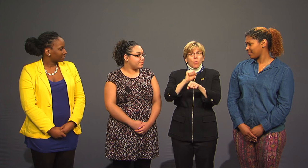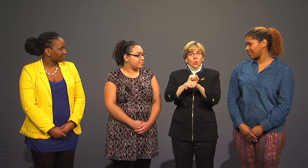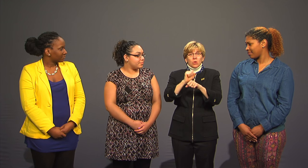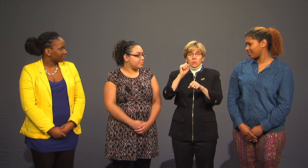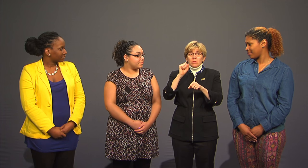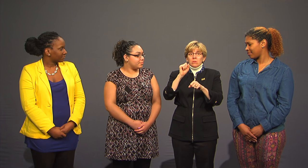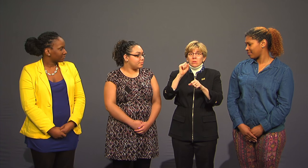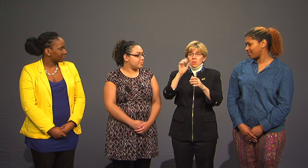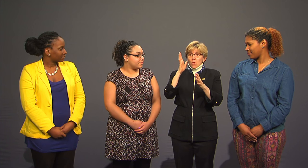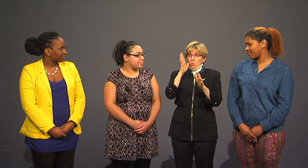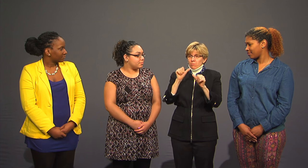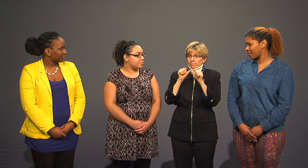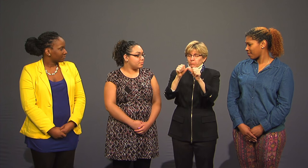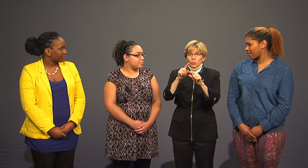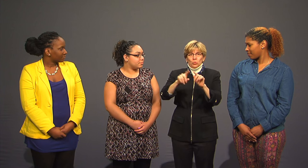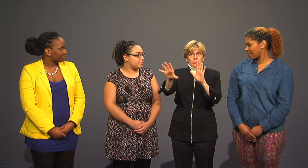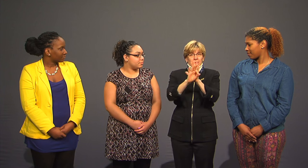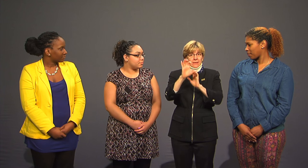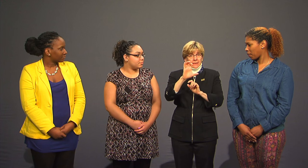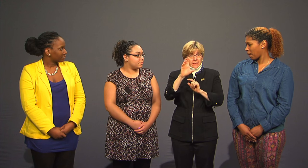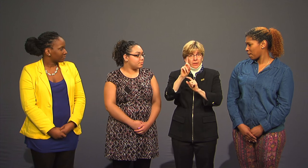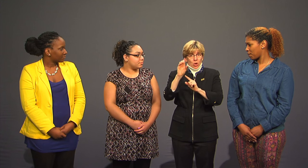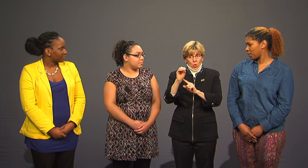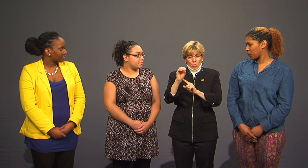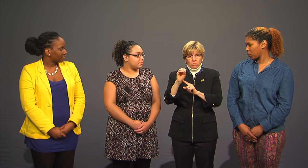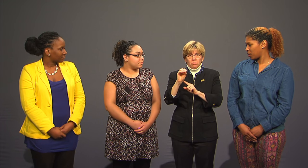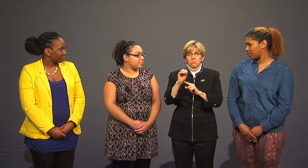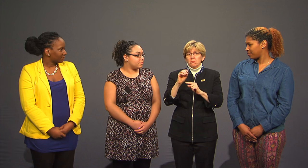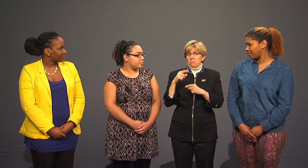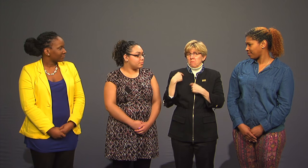2) And continue our work to select a CDO.